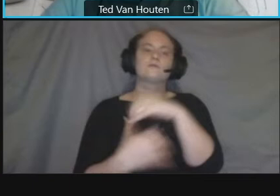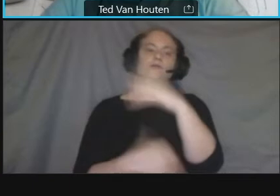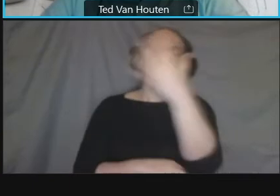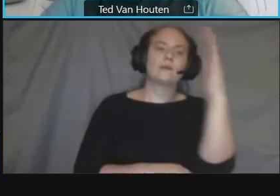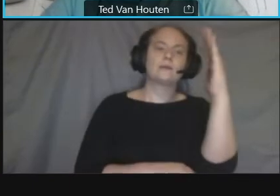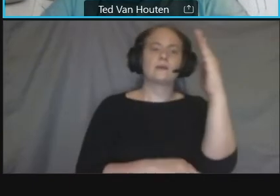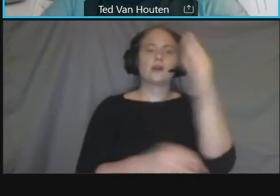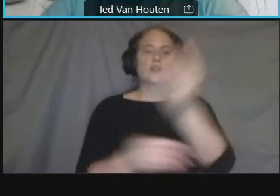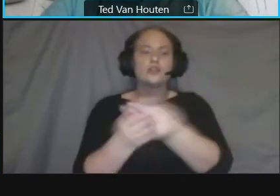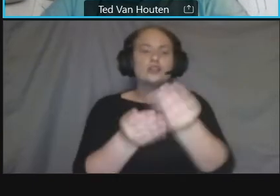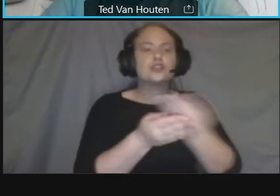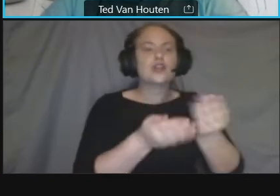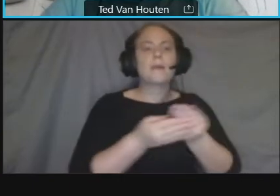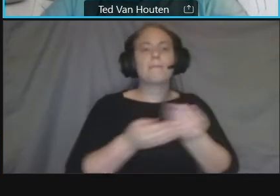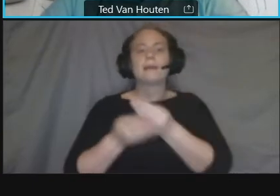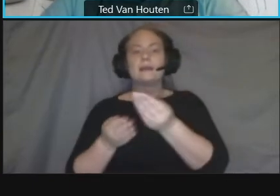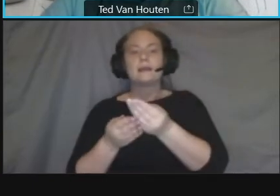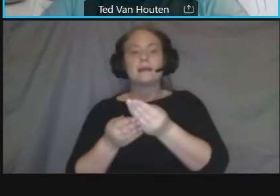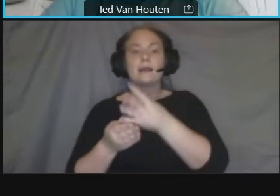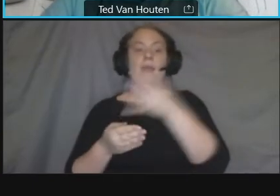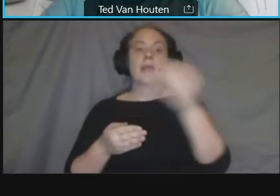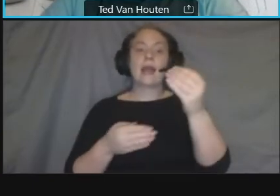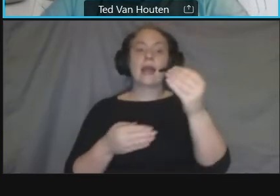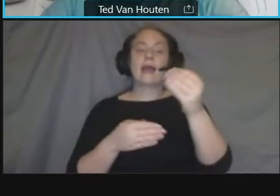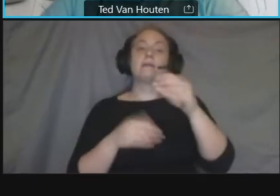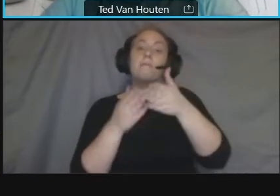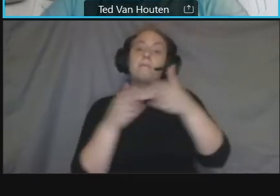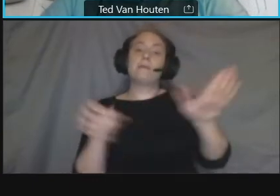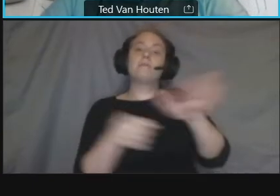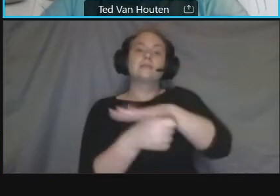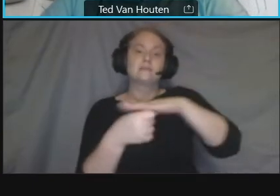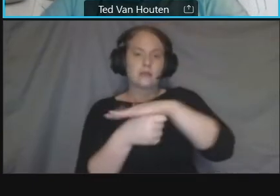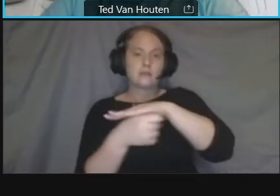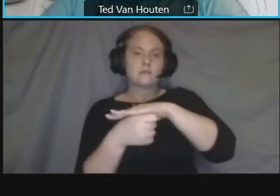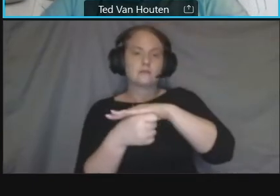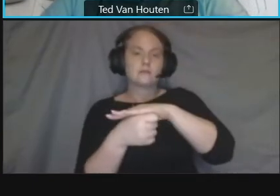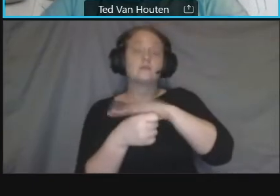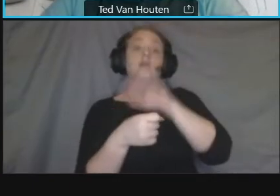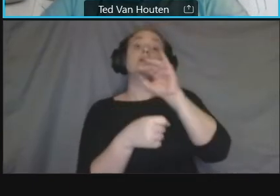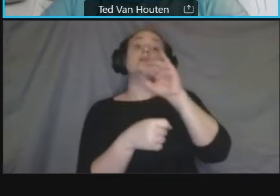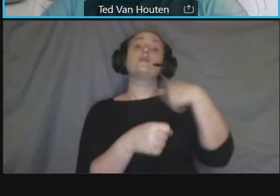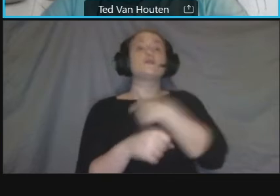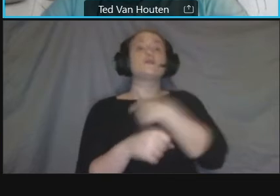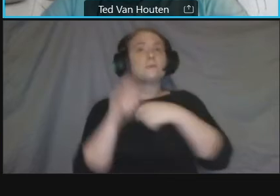enhance streetscapes um some sustainability stuff um so things that were learned um in